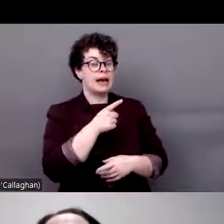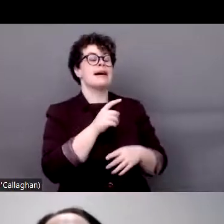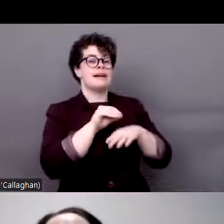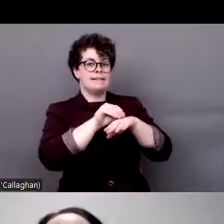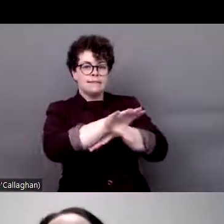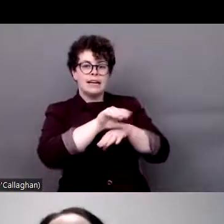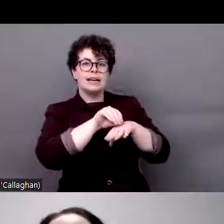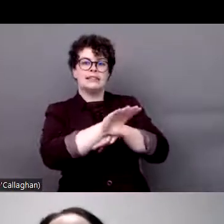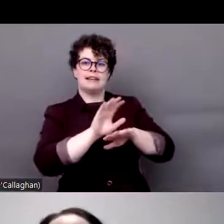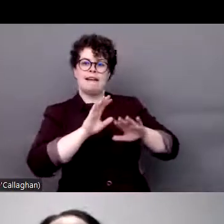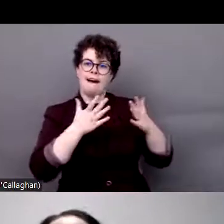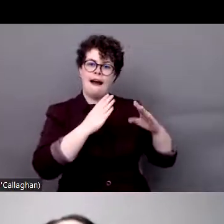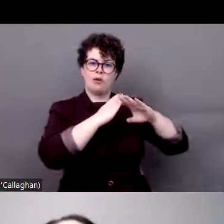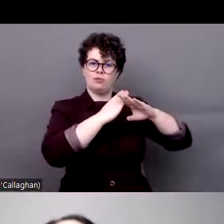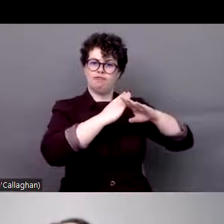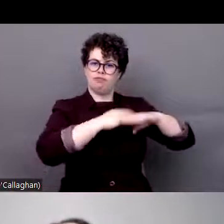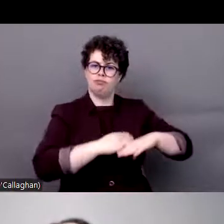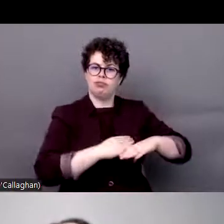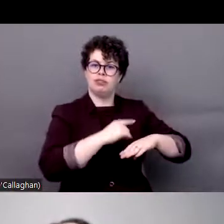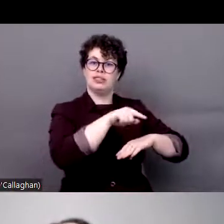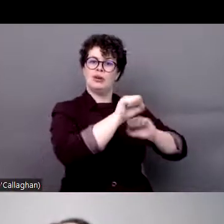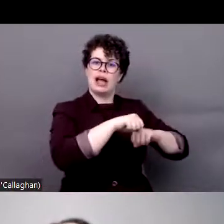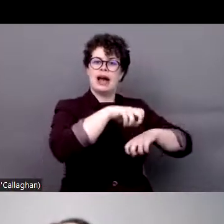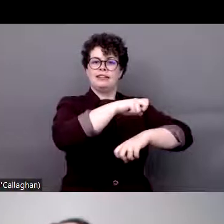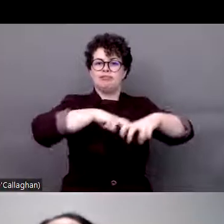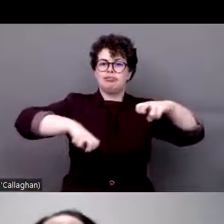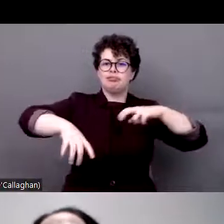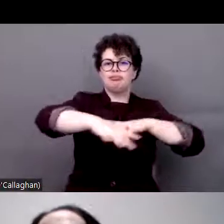the elimination of discrimination of Roma